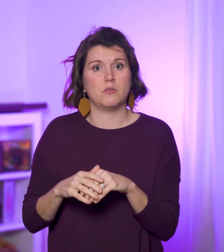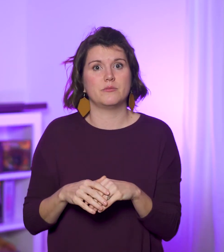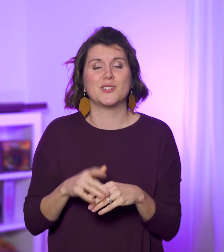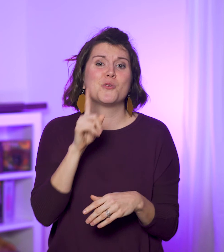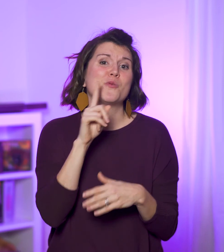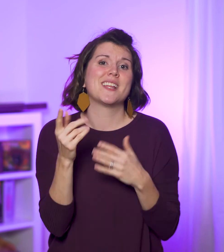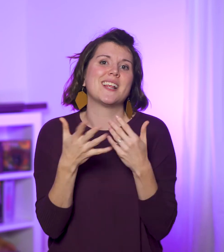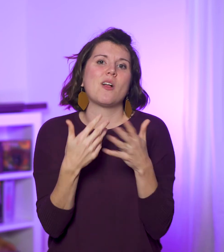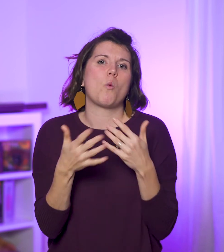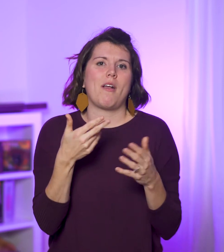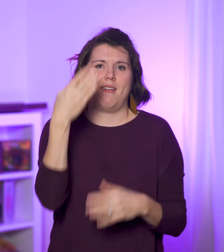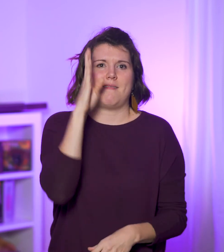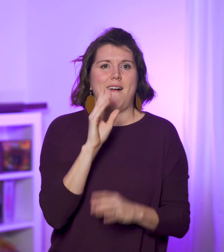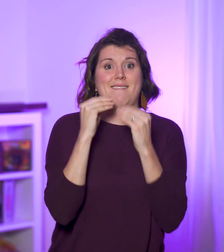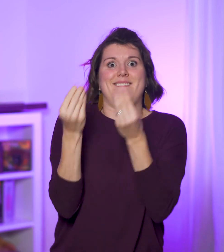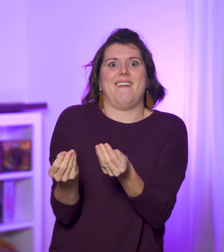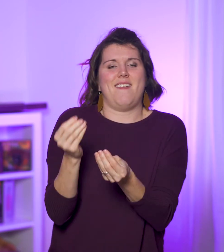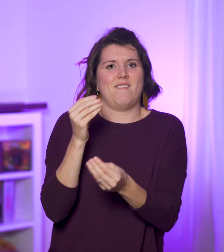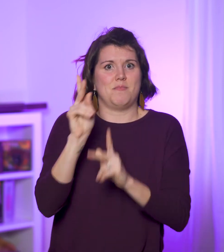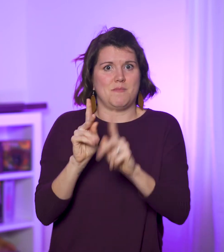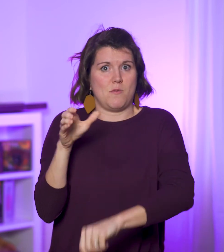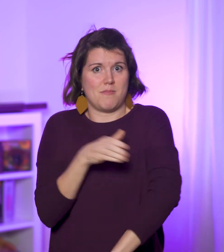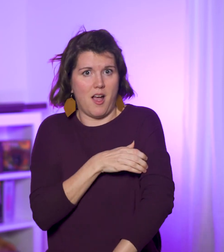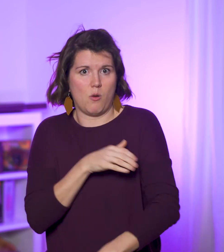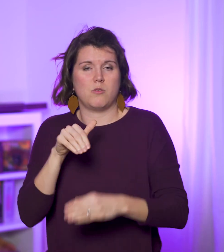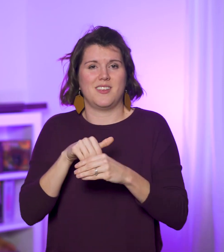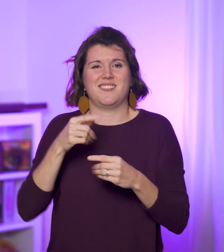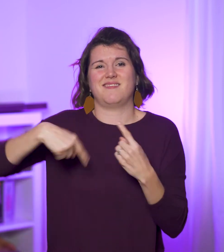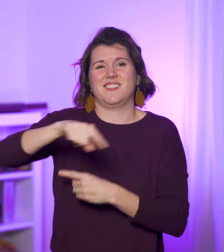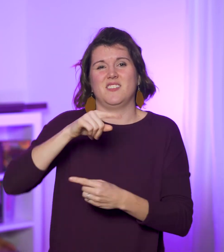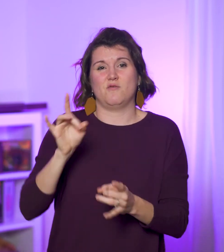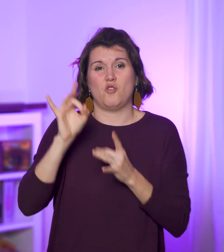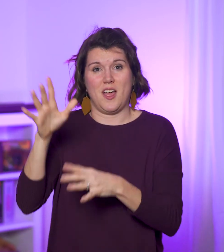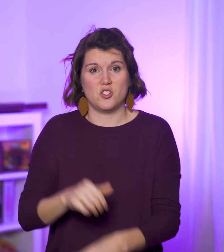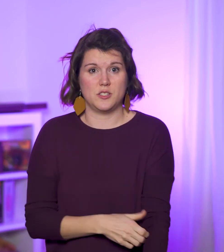Either way, God gives His people power in the midst of tragedy.